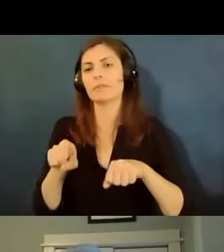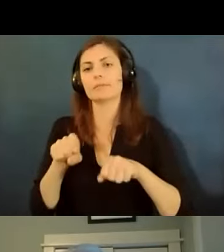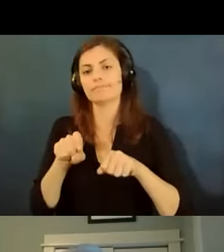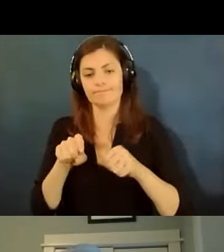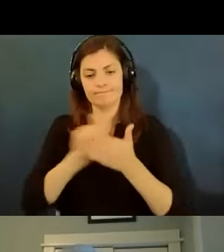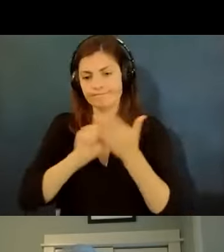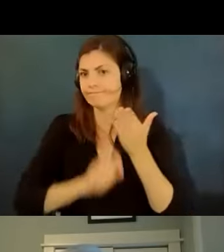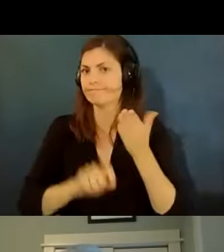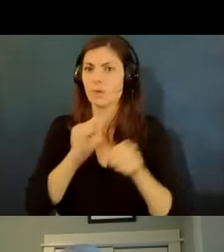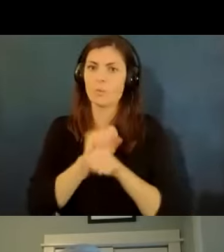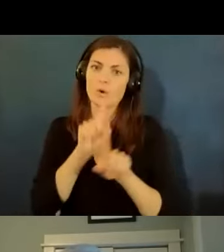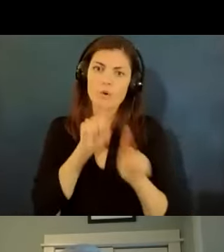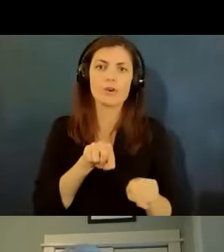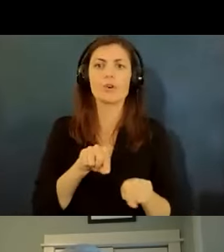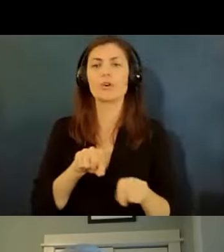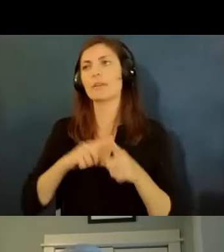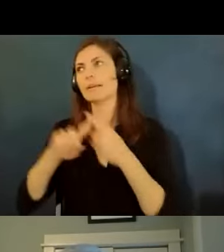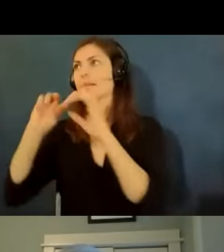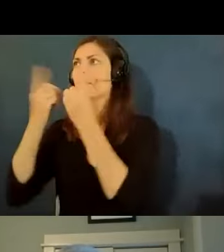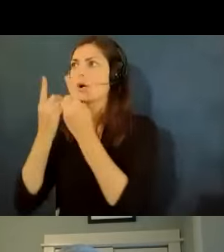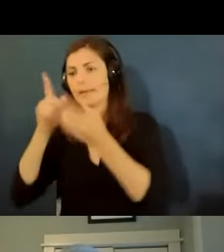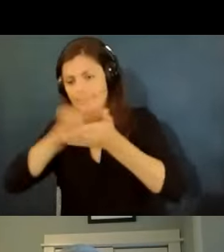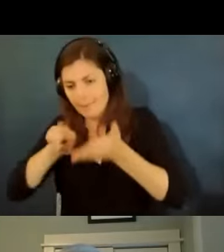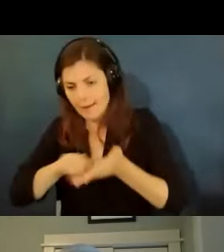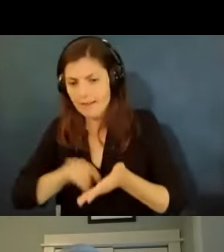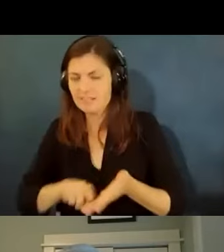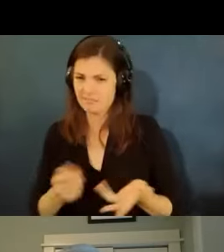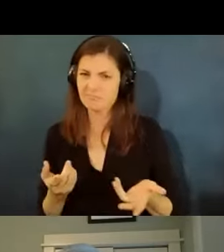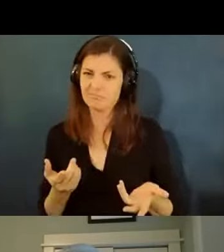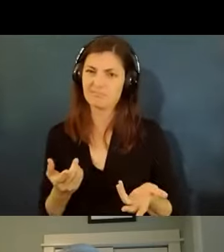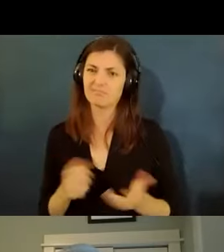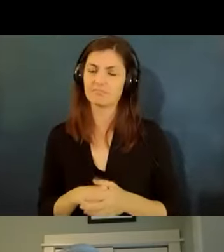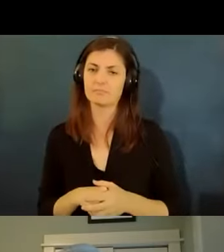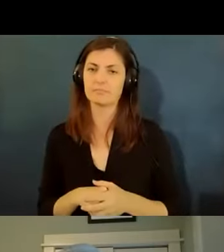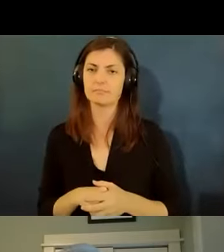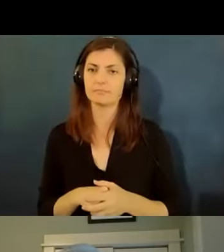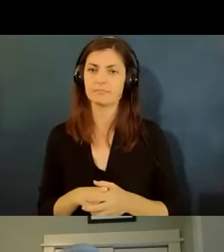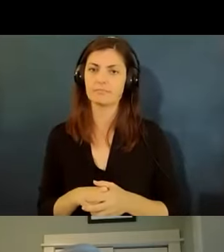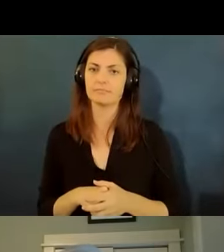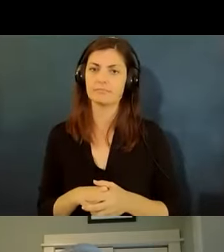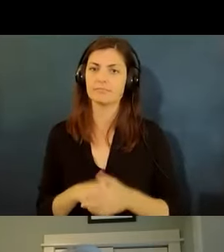our department comes down and inspects and you know it just all depends how long we're talking